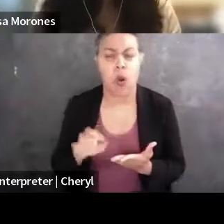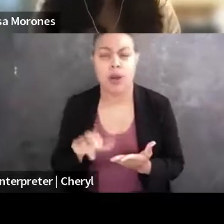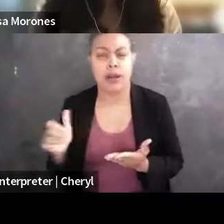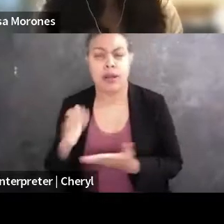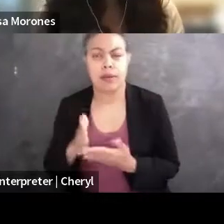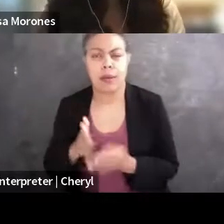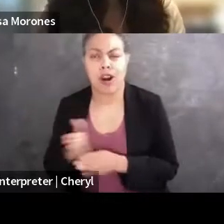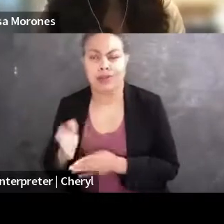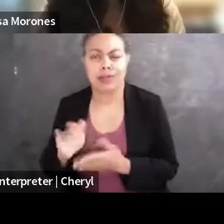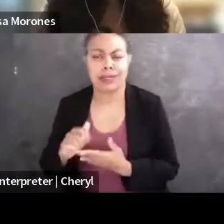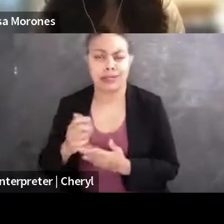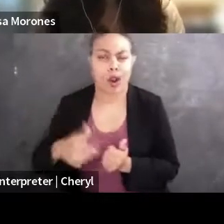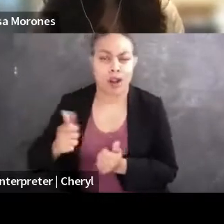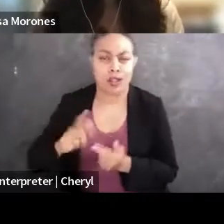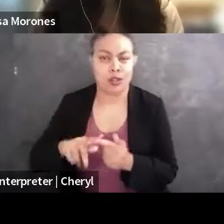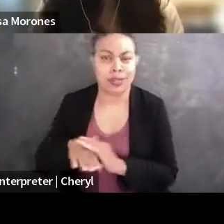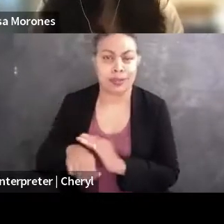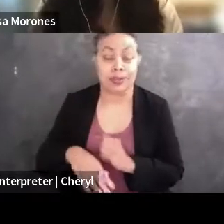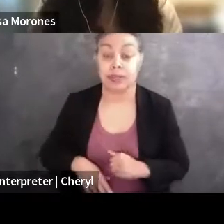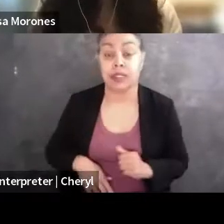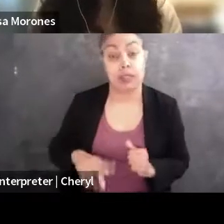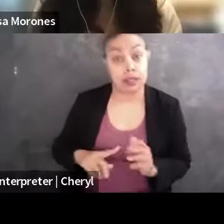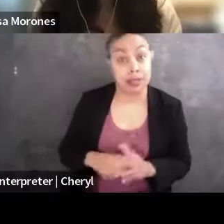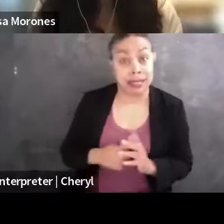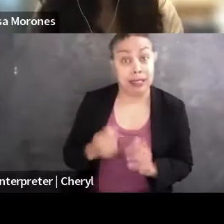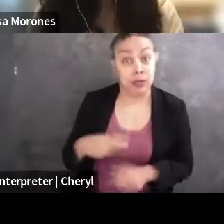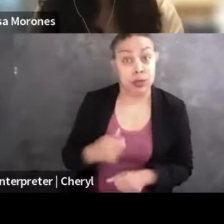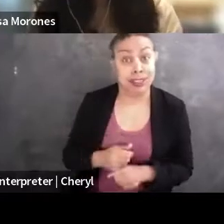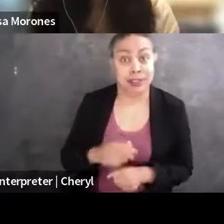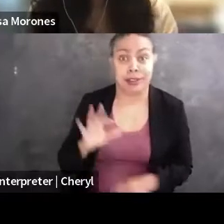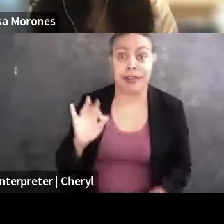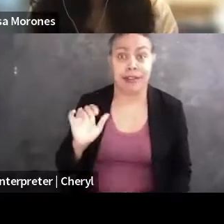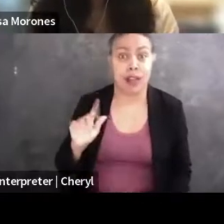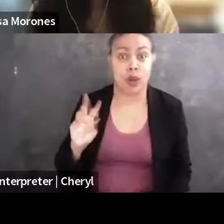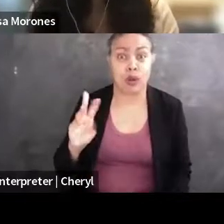doing fellowships the first couple of years, even if you plan to go into big law later,